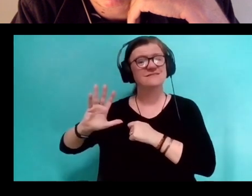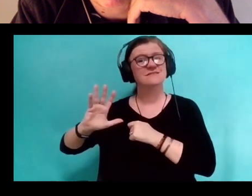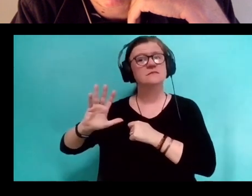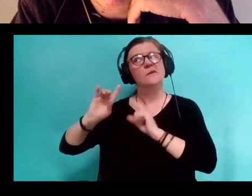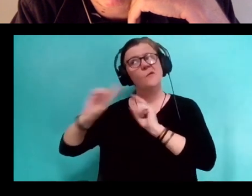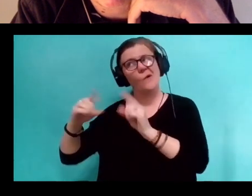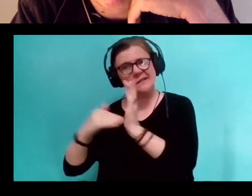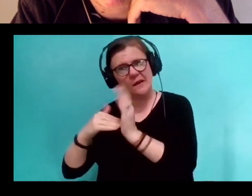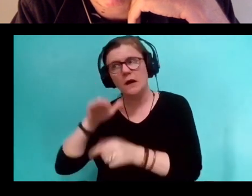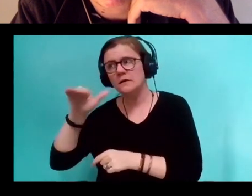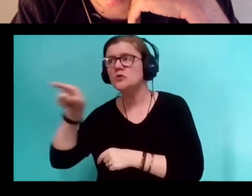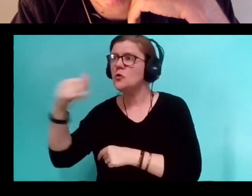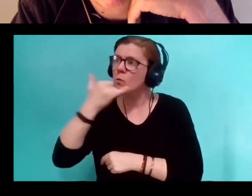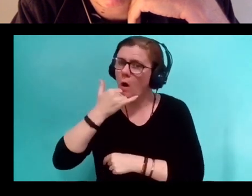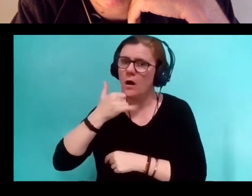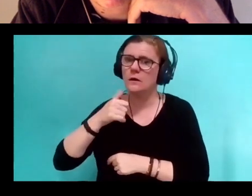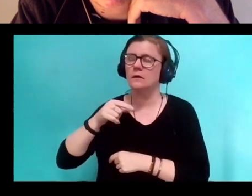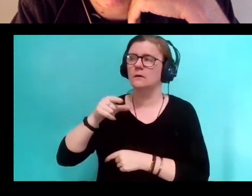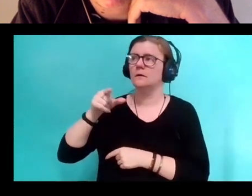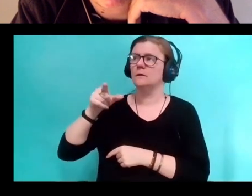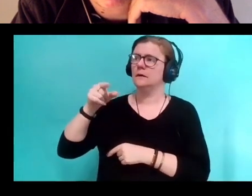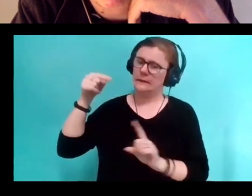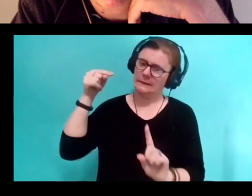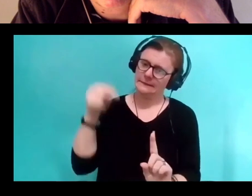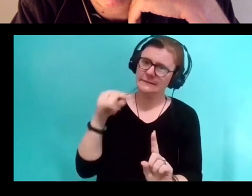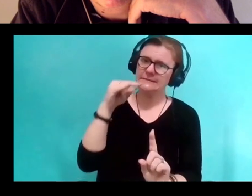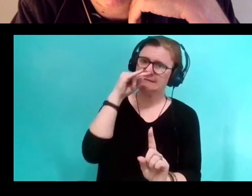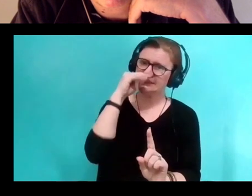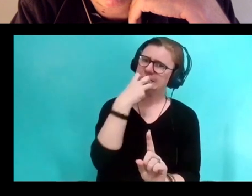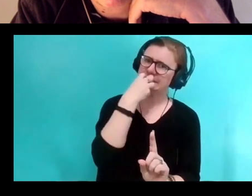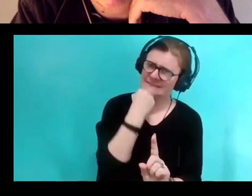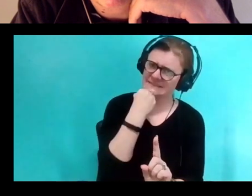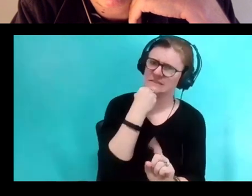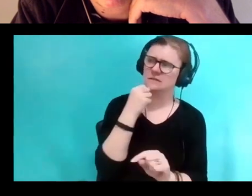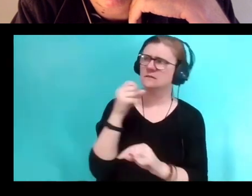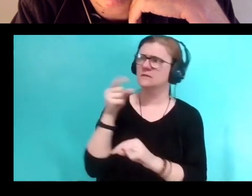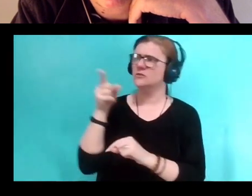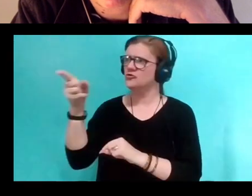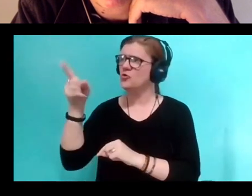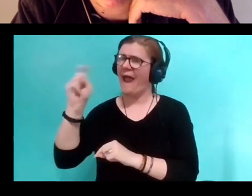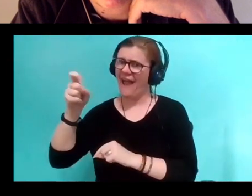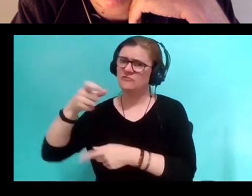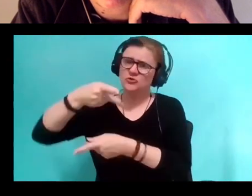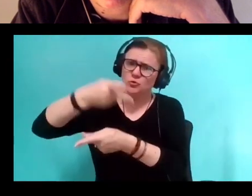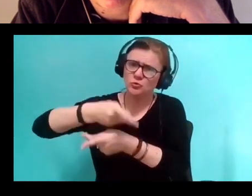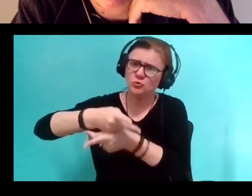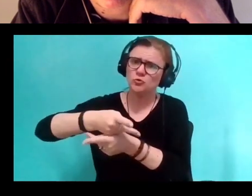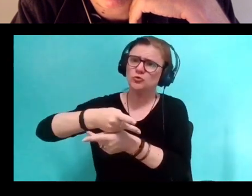and saying "you're wrong. Or this child means more to me than you can know, and you have to do everything you can